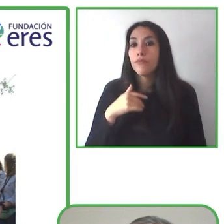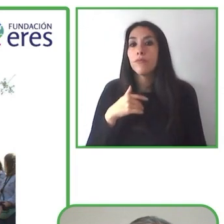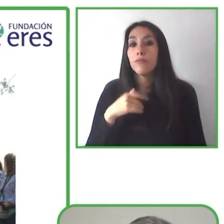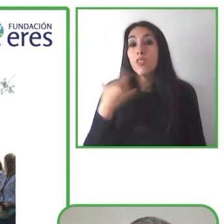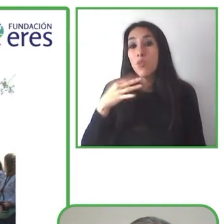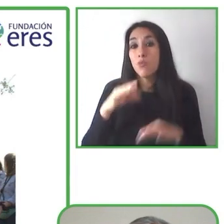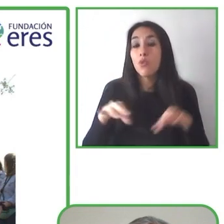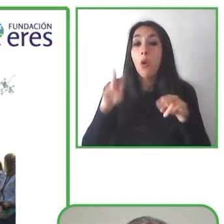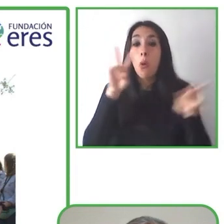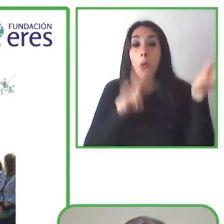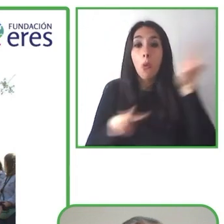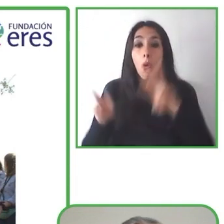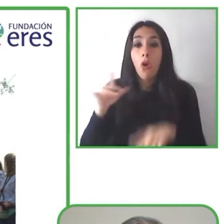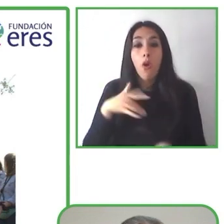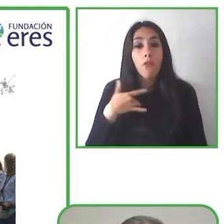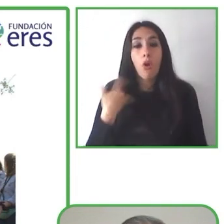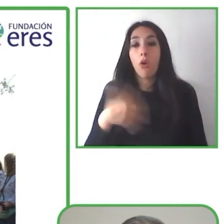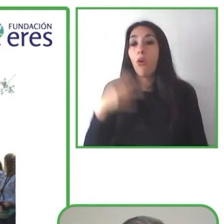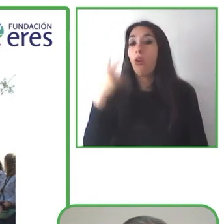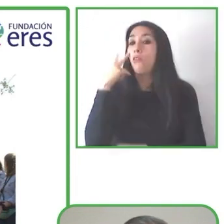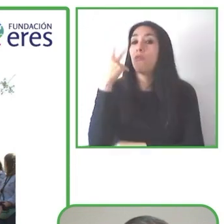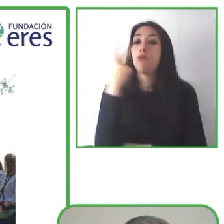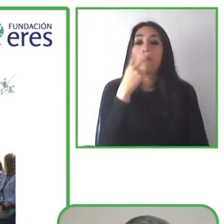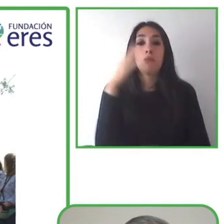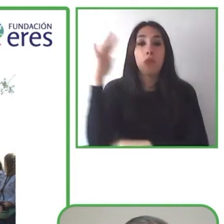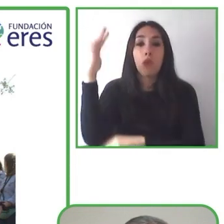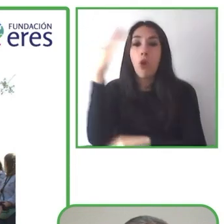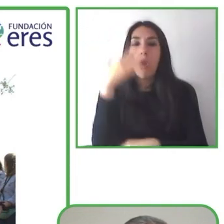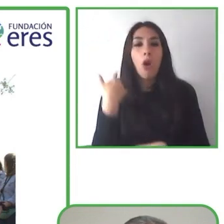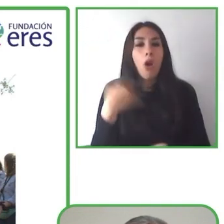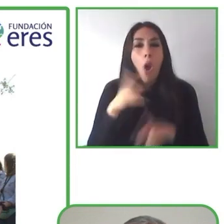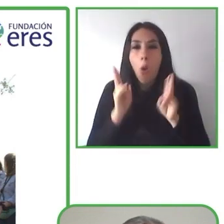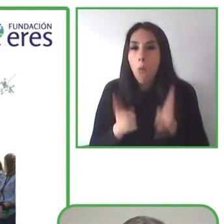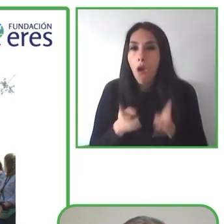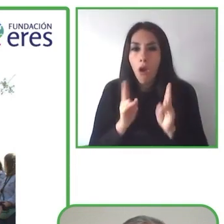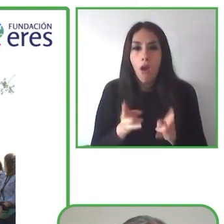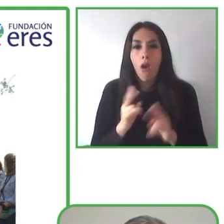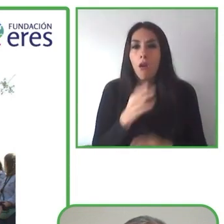and enjoy all of these experiences where we can enjoy the environments